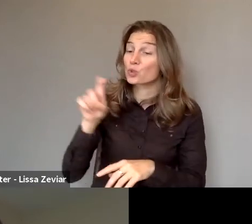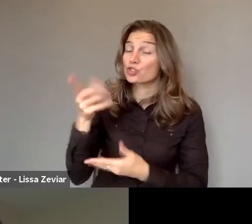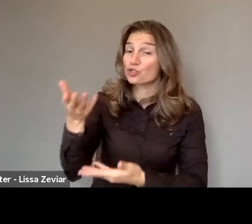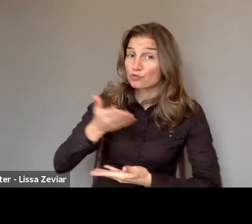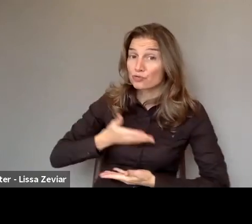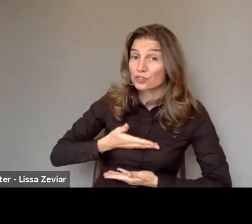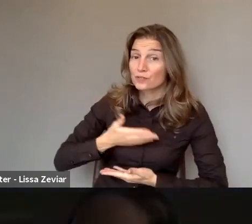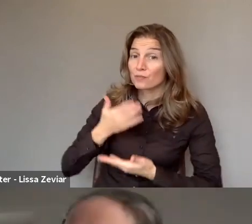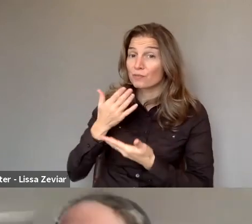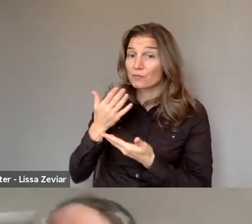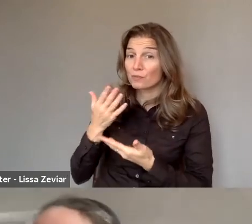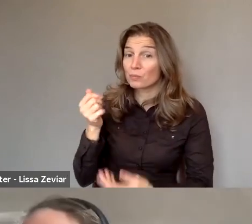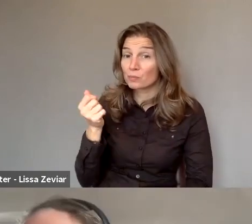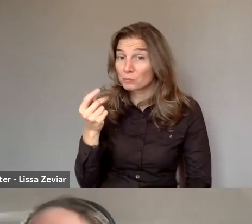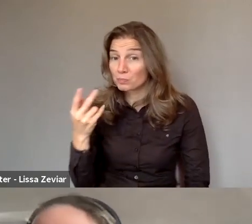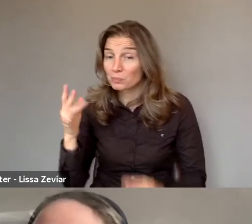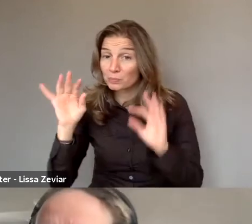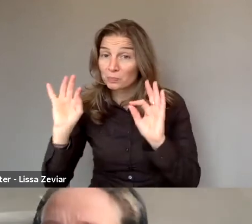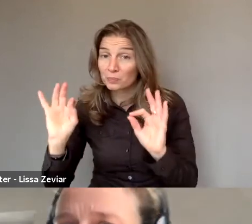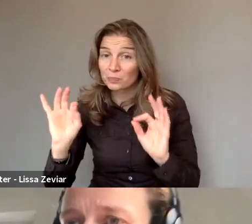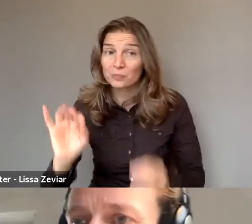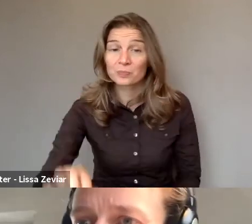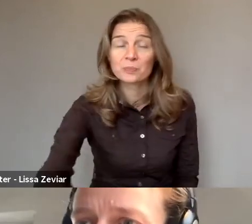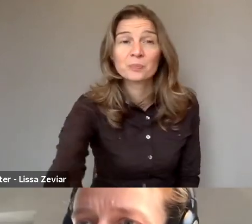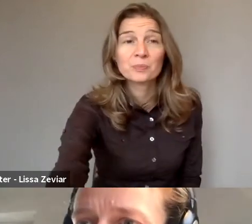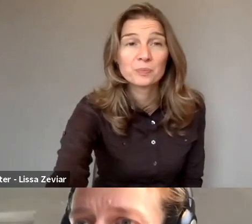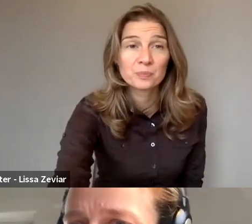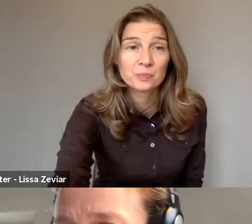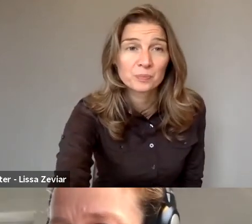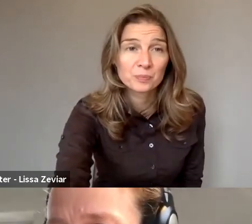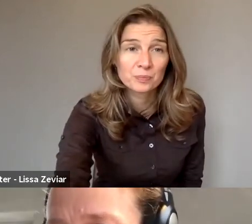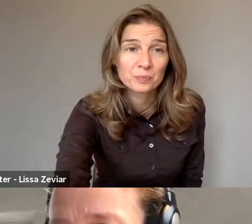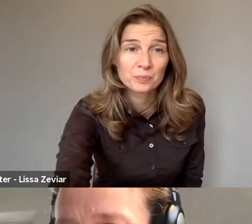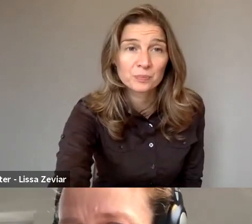The member from the cabinet from Commissioner Dalli had to leave.